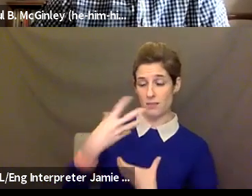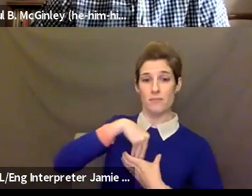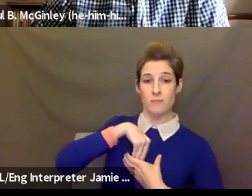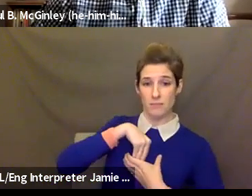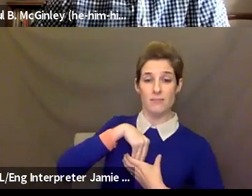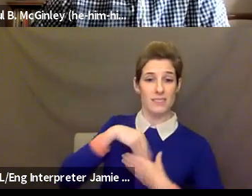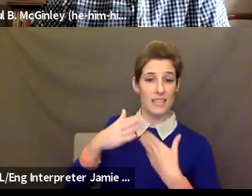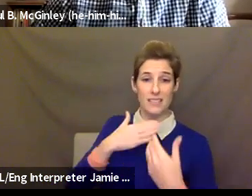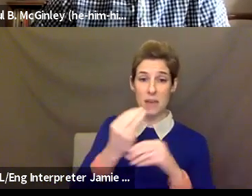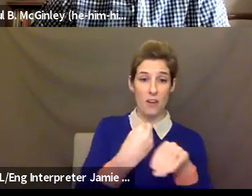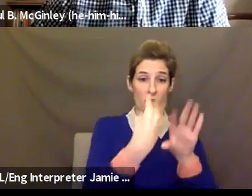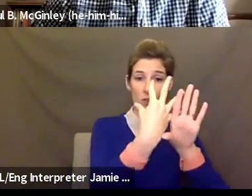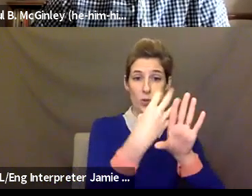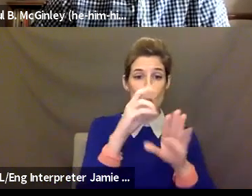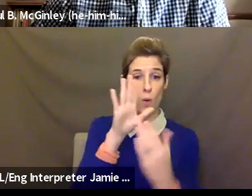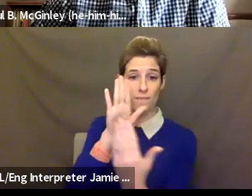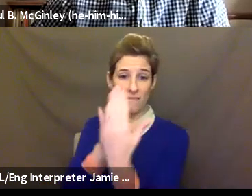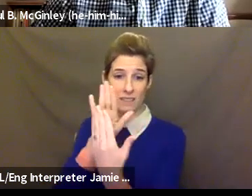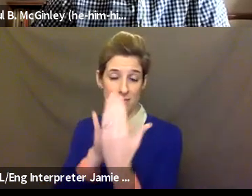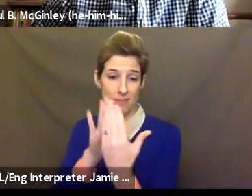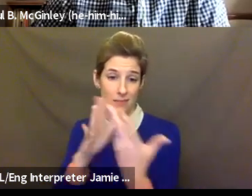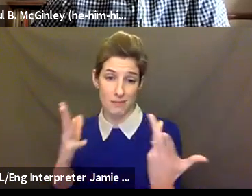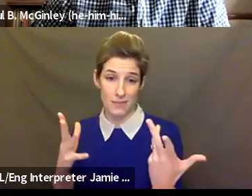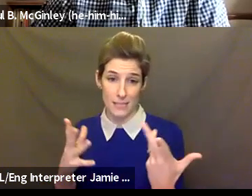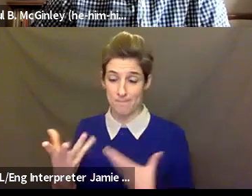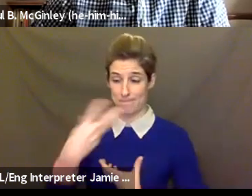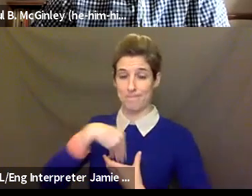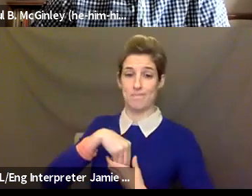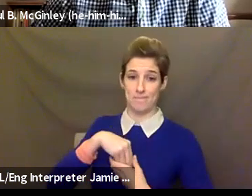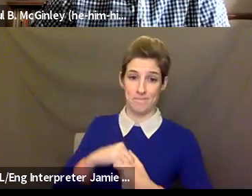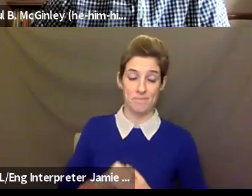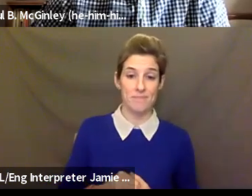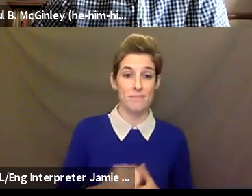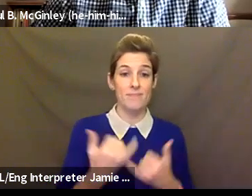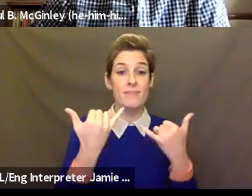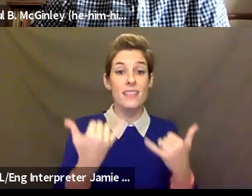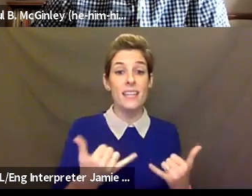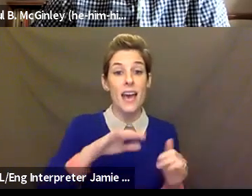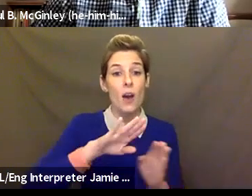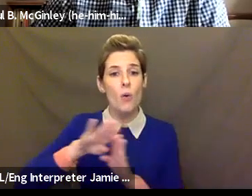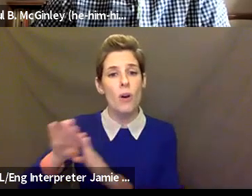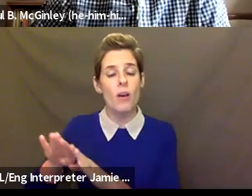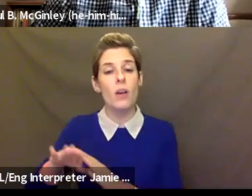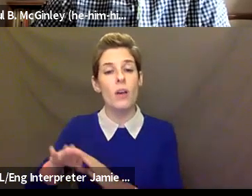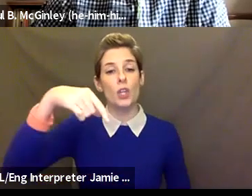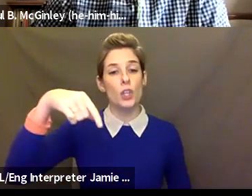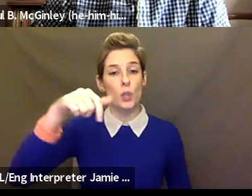Kim. Great, so I'm going to open it up for questions from the group. I see a few questions that have come in in the chat,